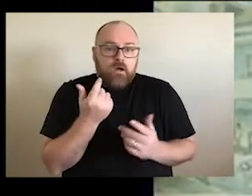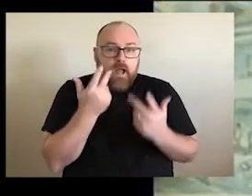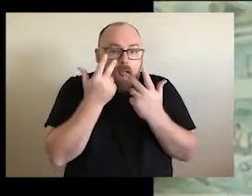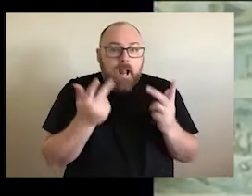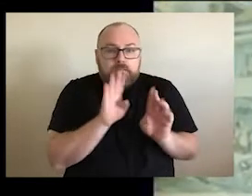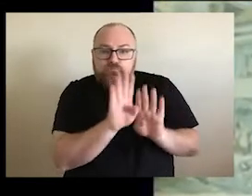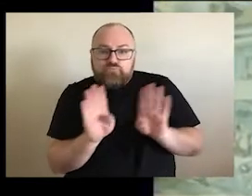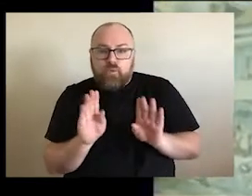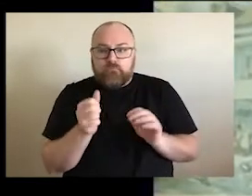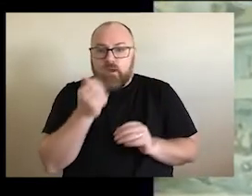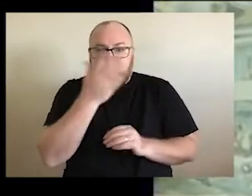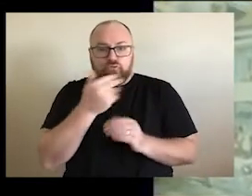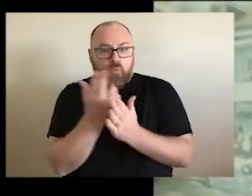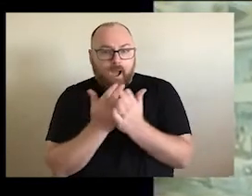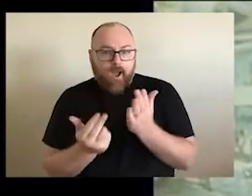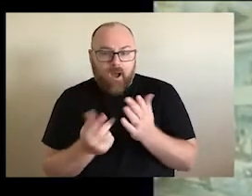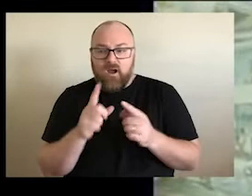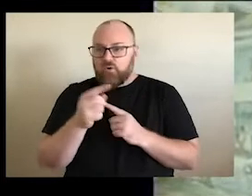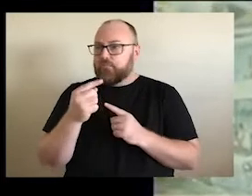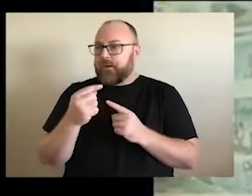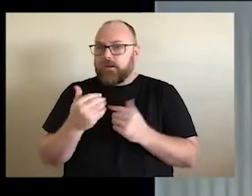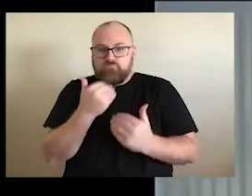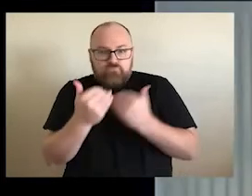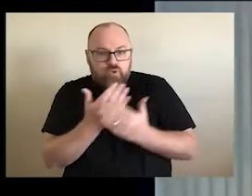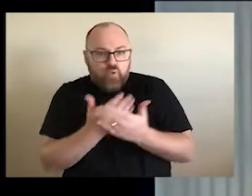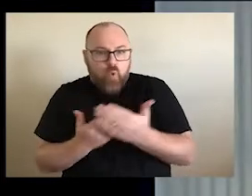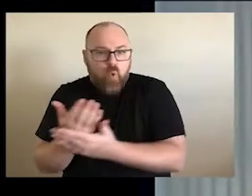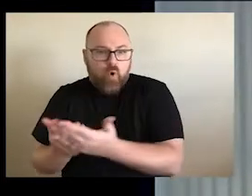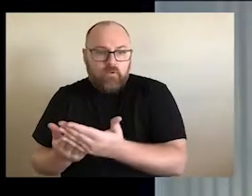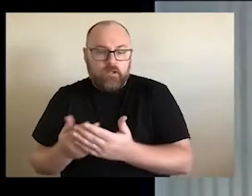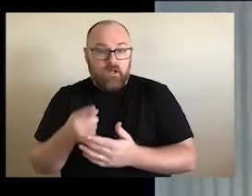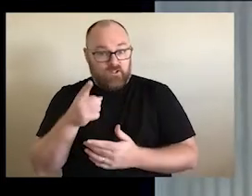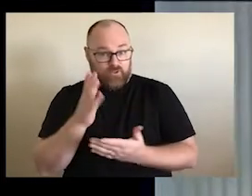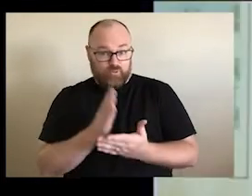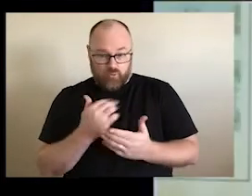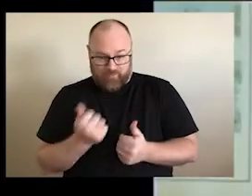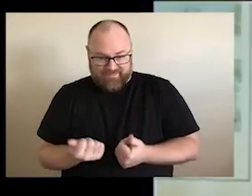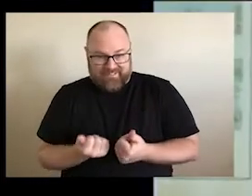art, it could be some storytelling because there is nothing as powerful as giving people